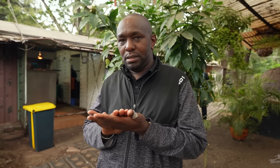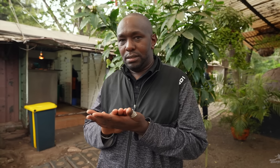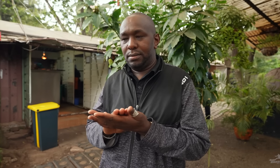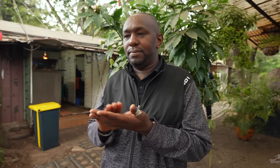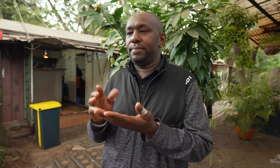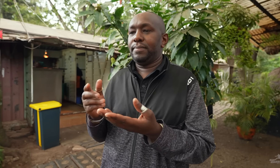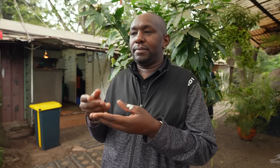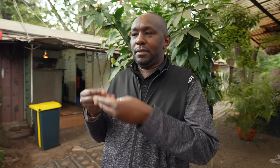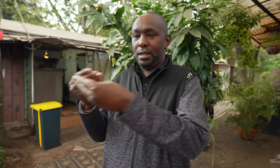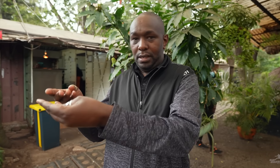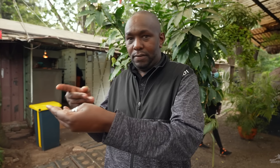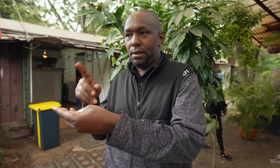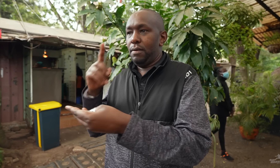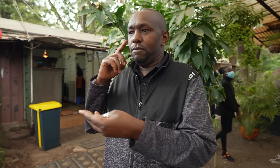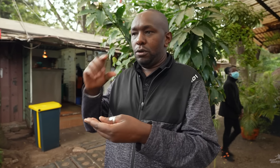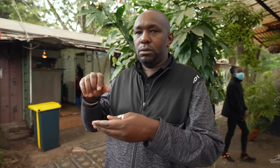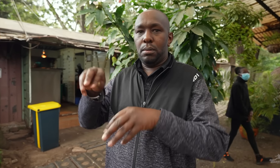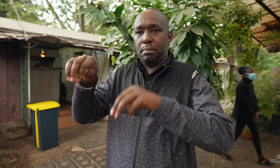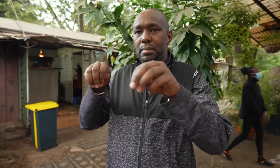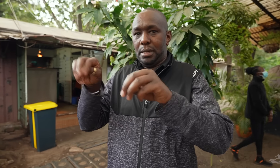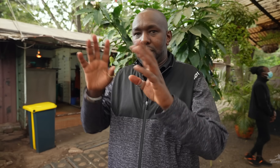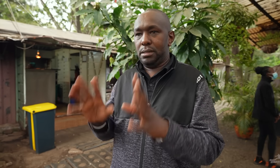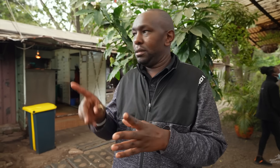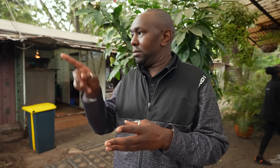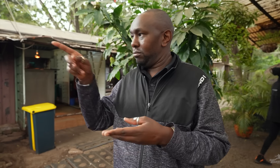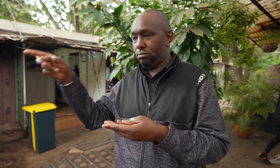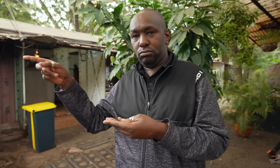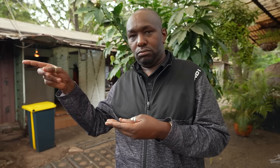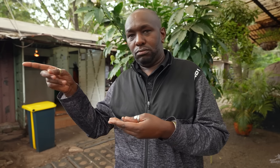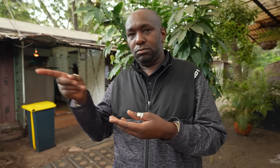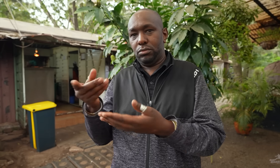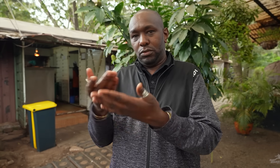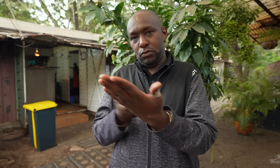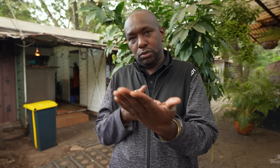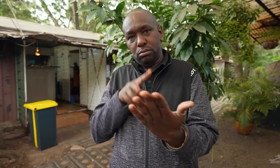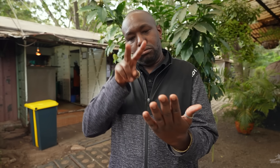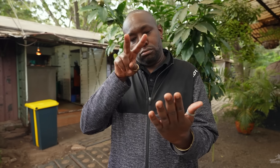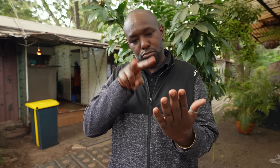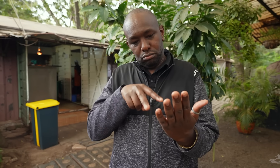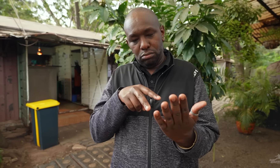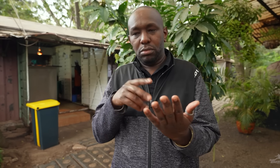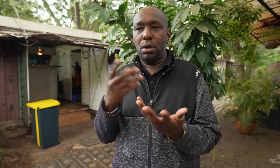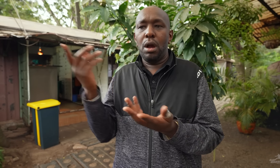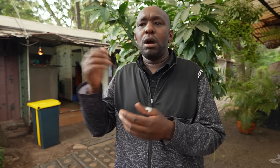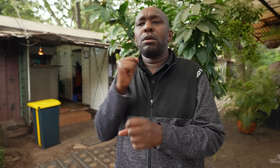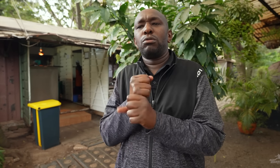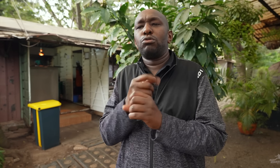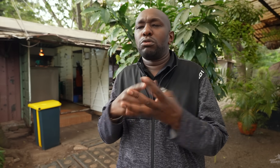The manager reviewed my CV and asked what I could do